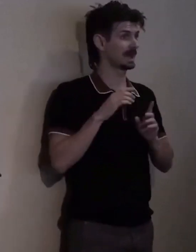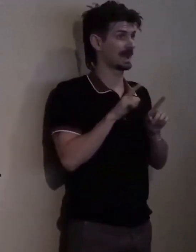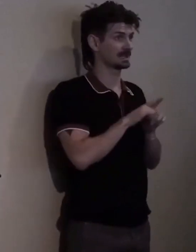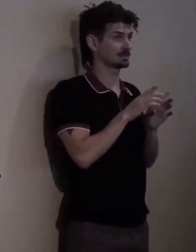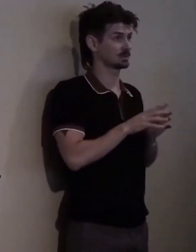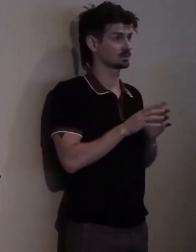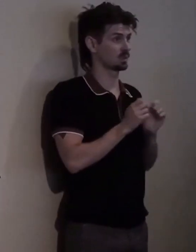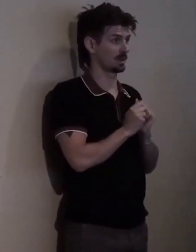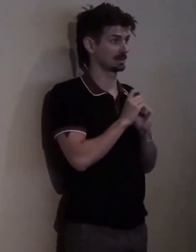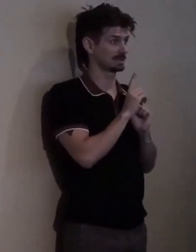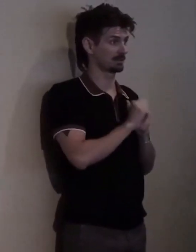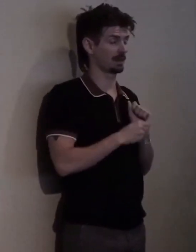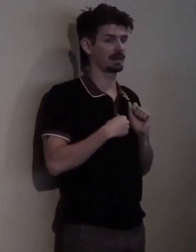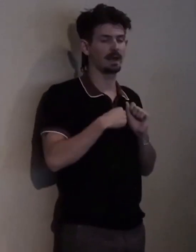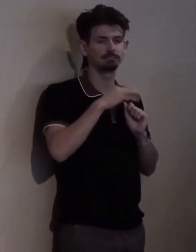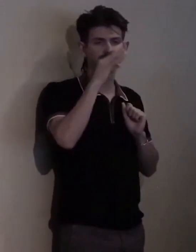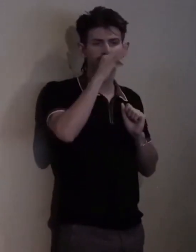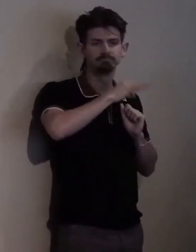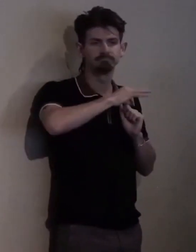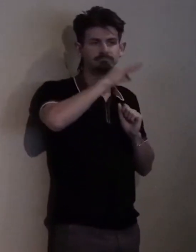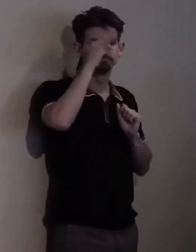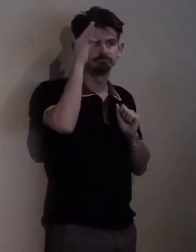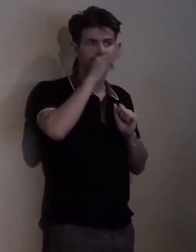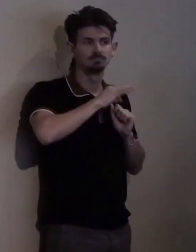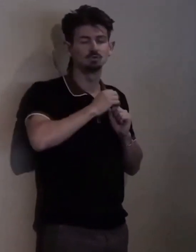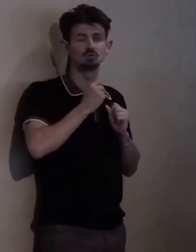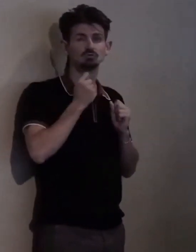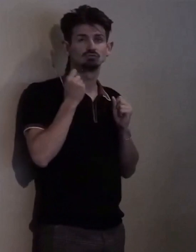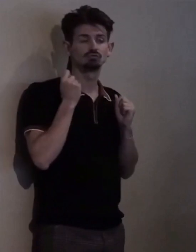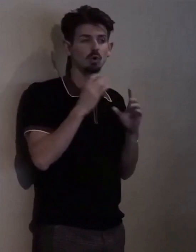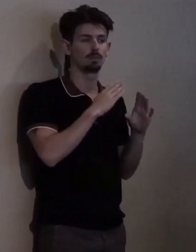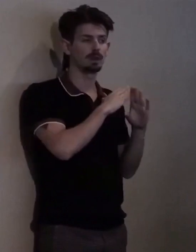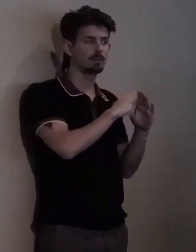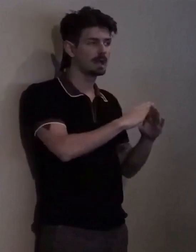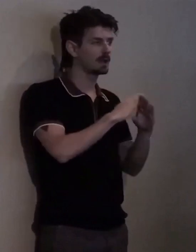I had no idea that we had so many barriers and so many issues...